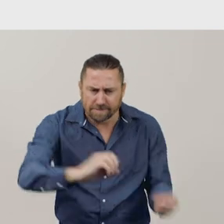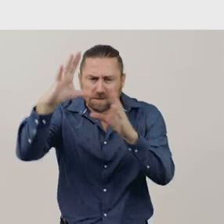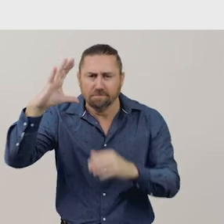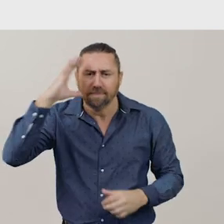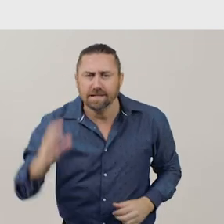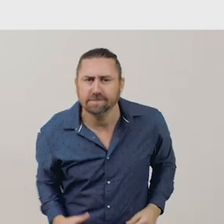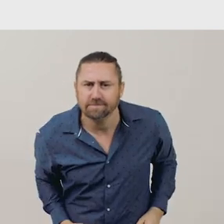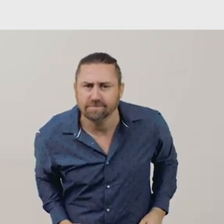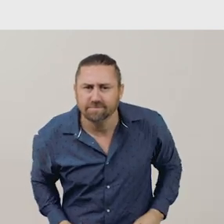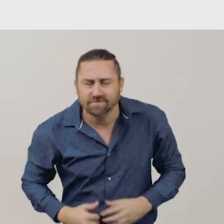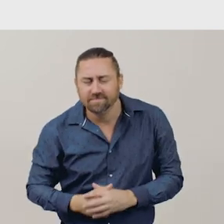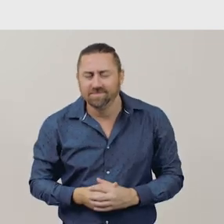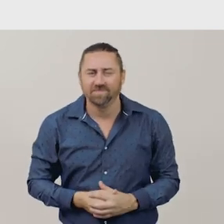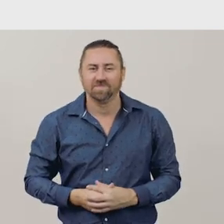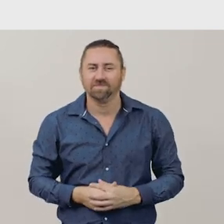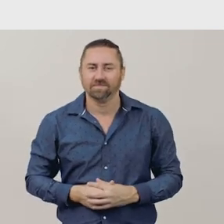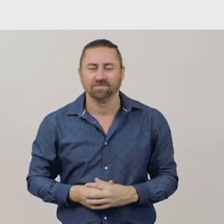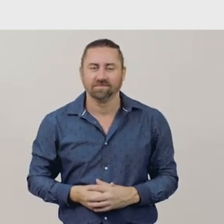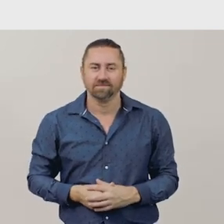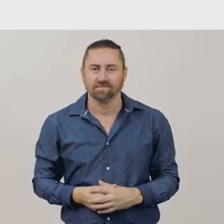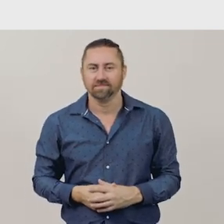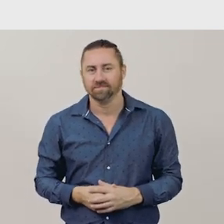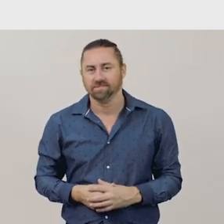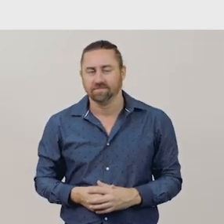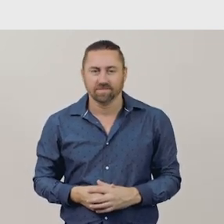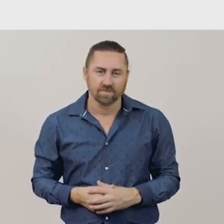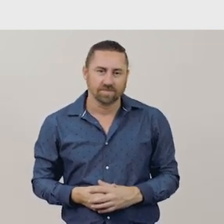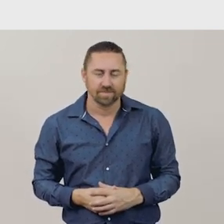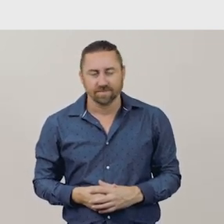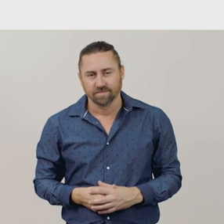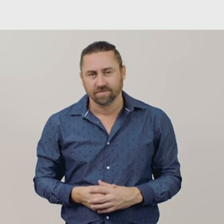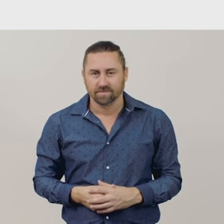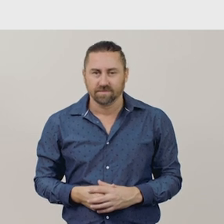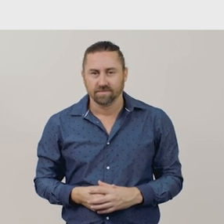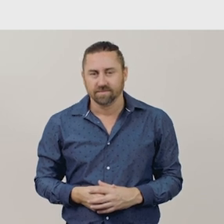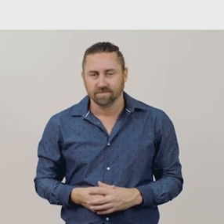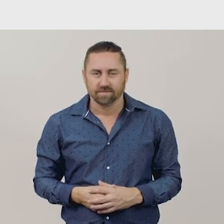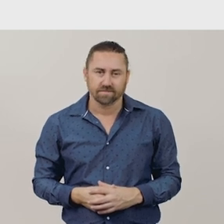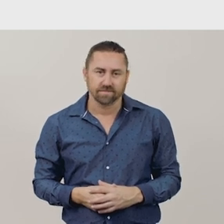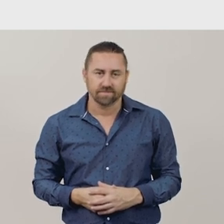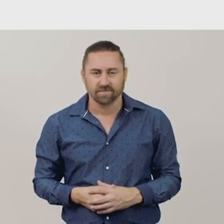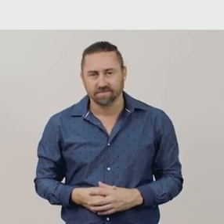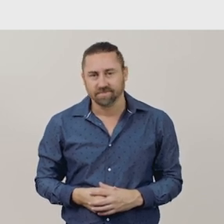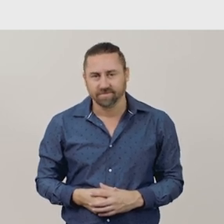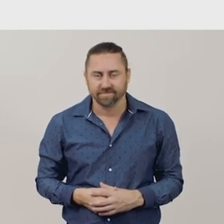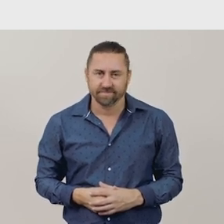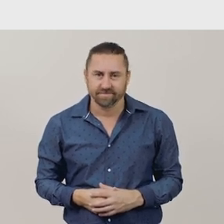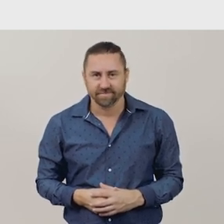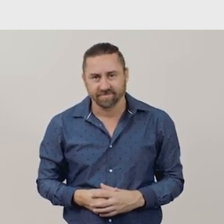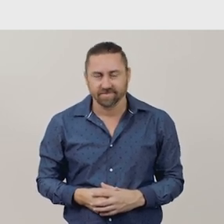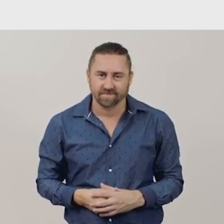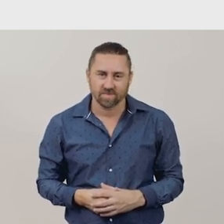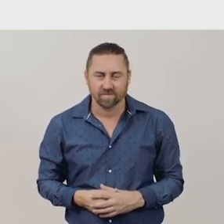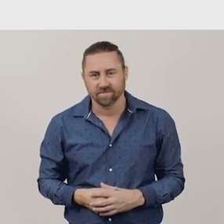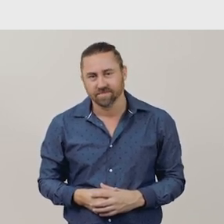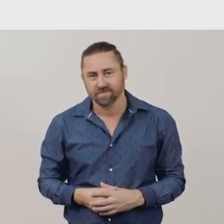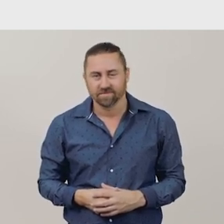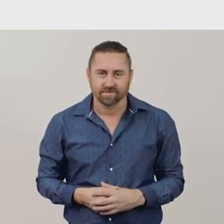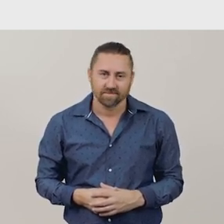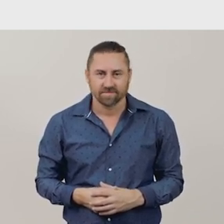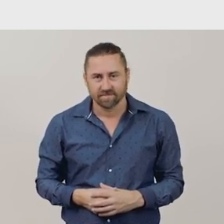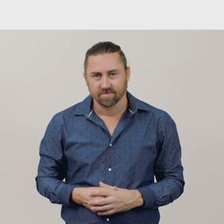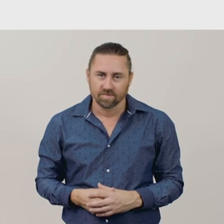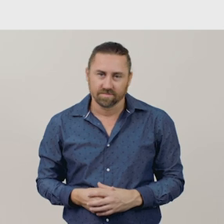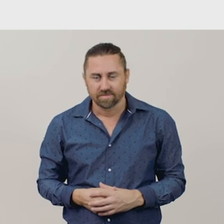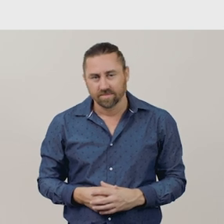[monkeys hoot] [drums beat rhythmically]